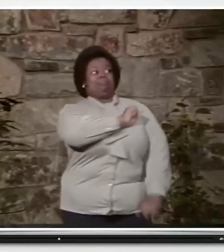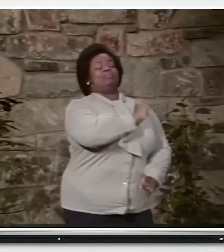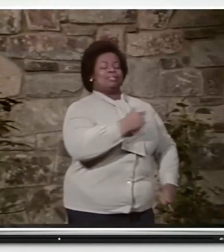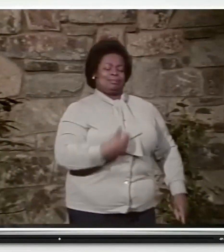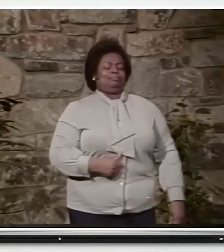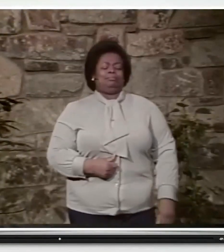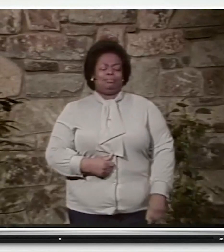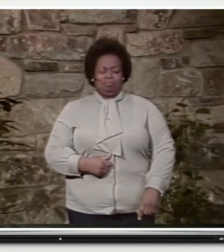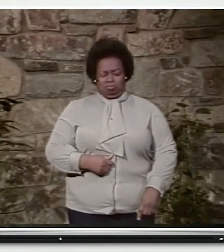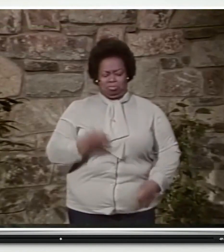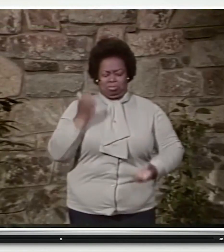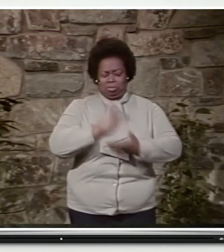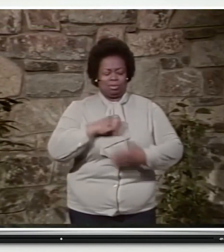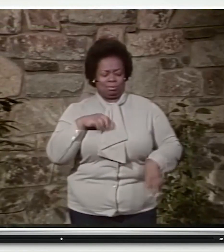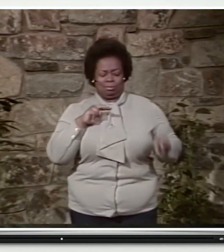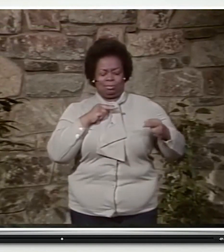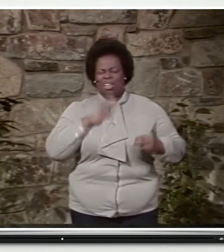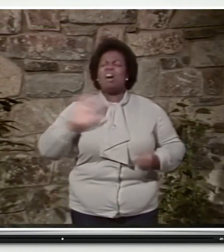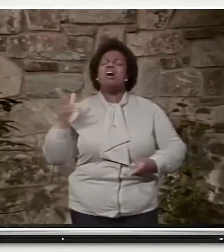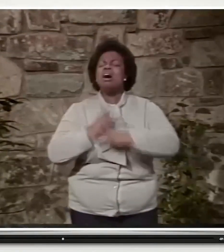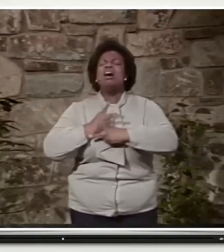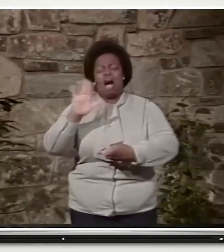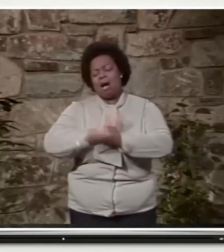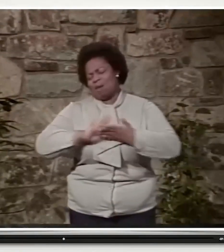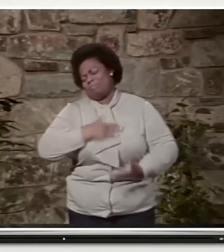And then she ran away from the table. My husband and I looked at each other.